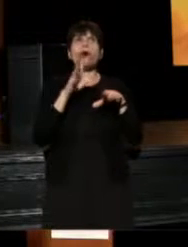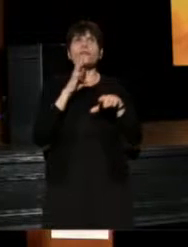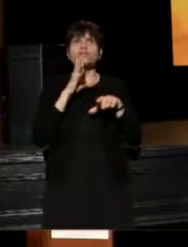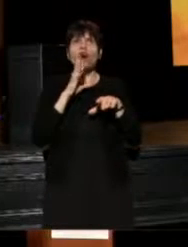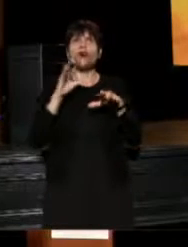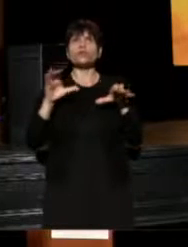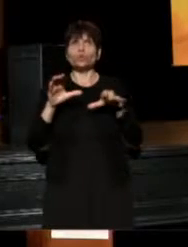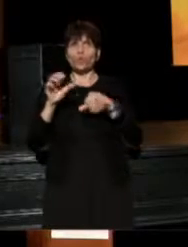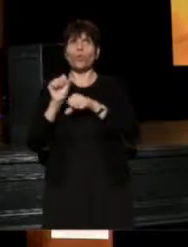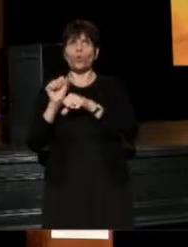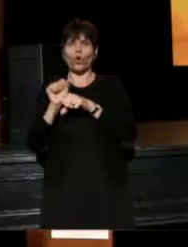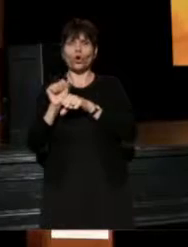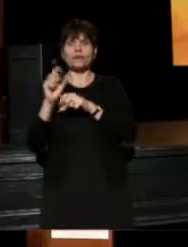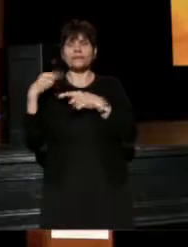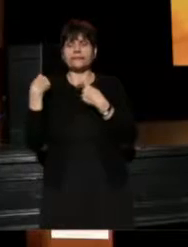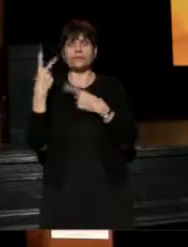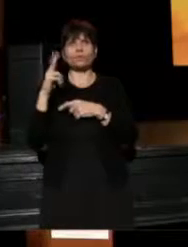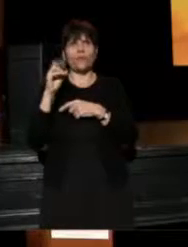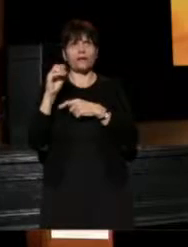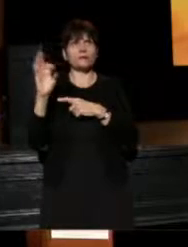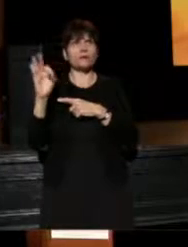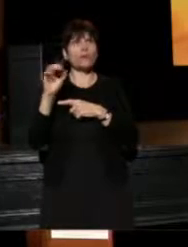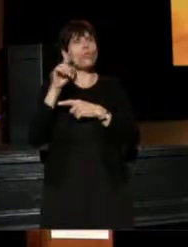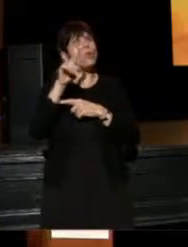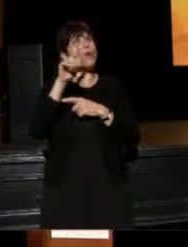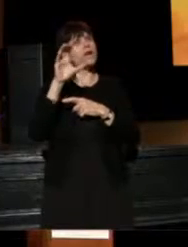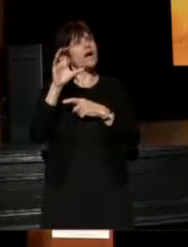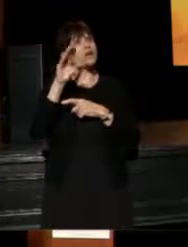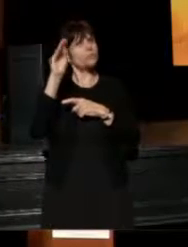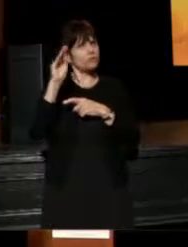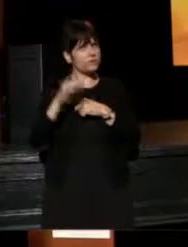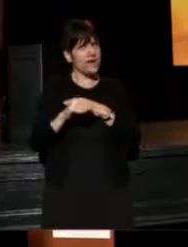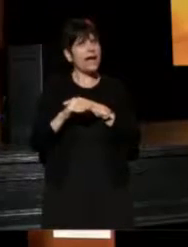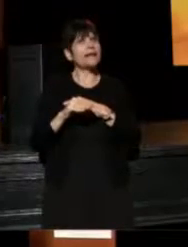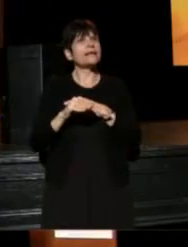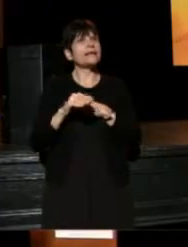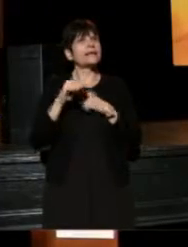Since 2009, we've done 100% of diverse work,